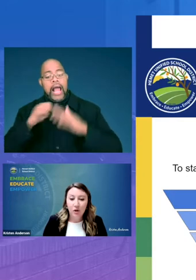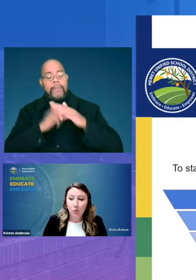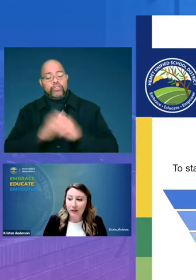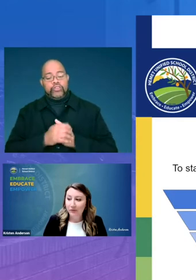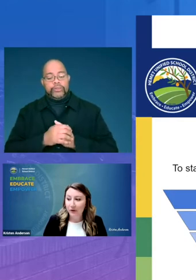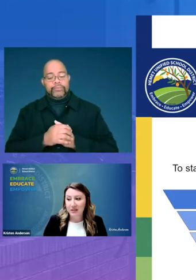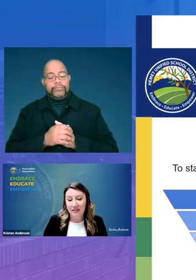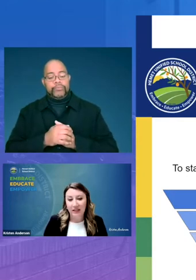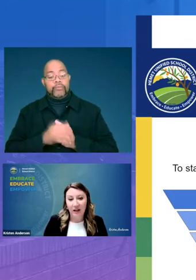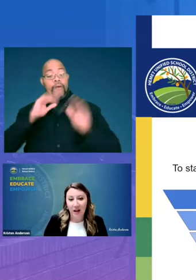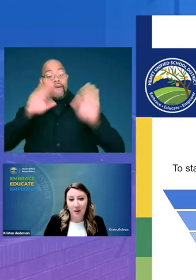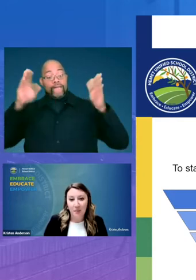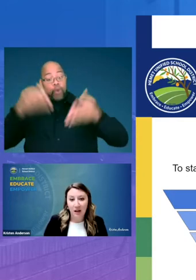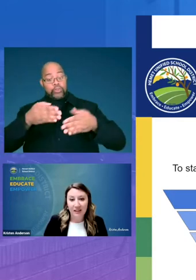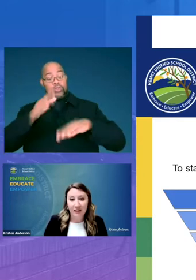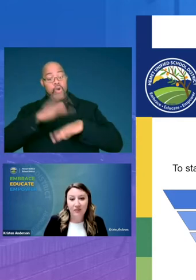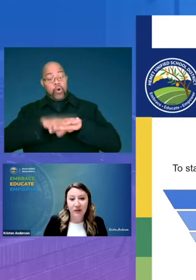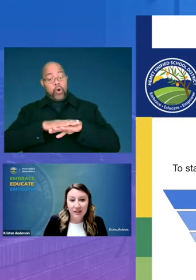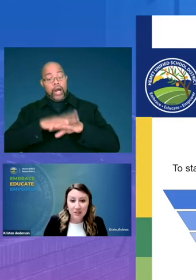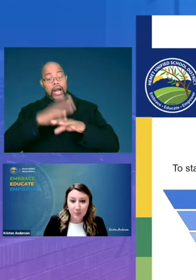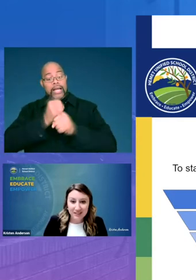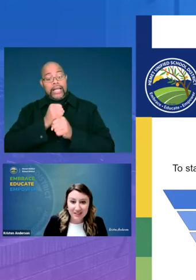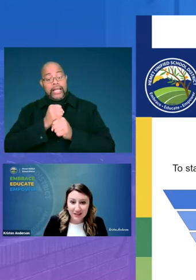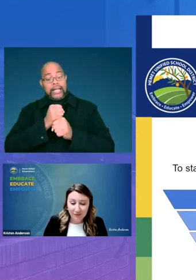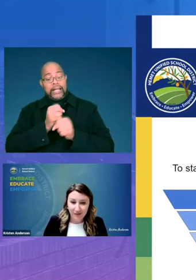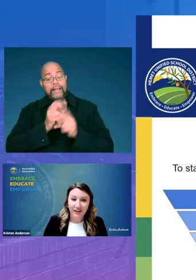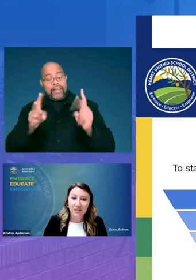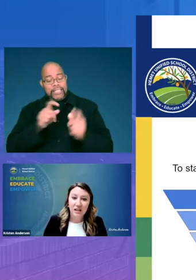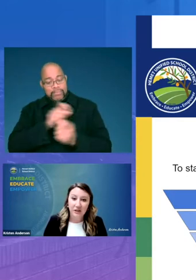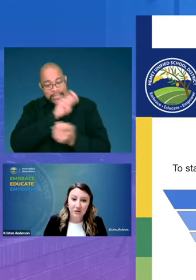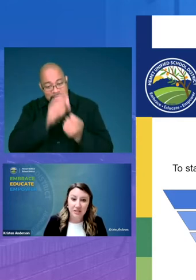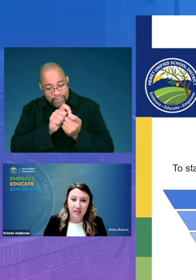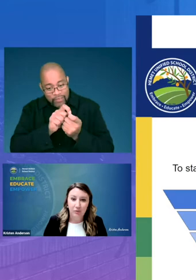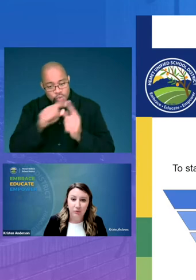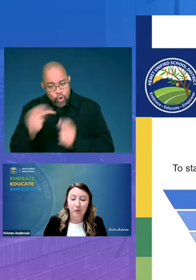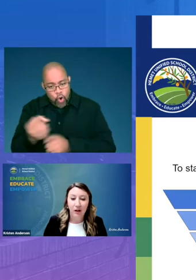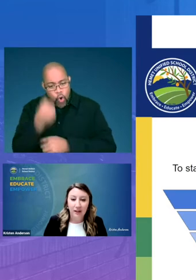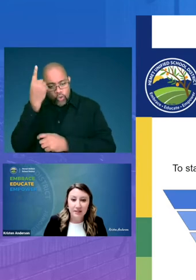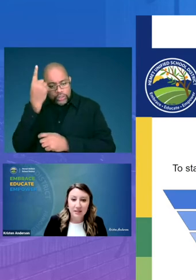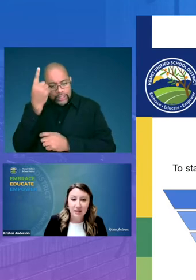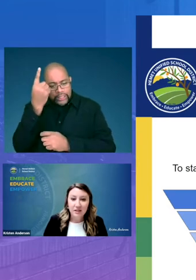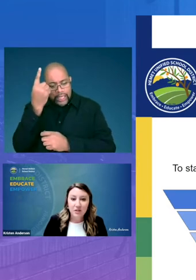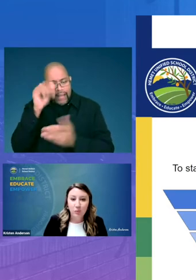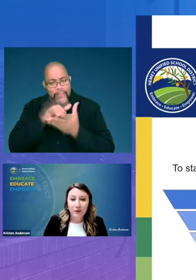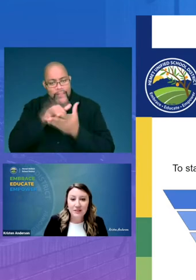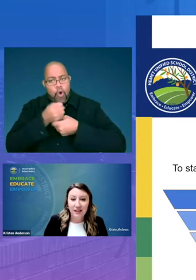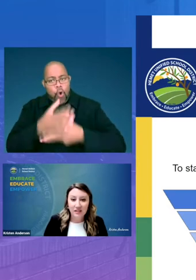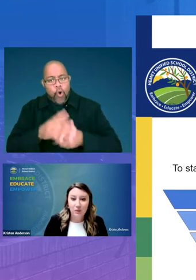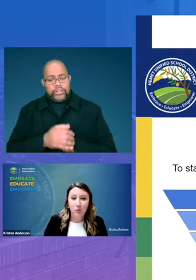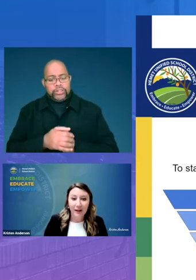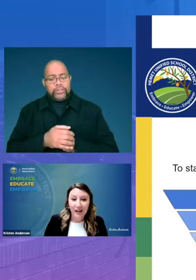we focused in on getting very specific to understand the root cause so we've selected one